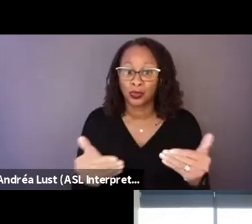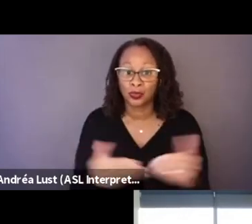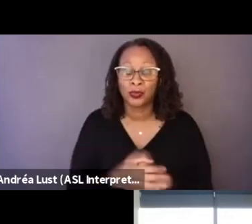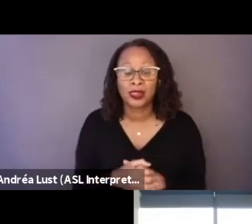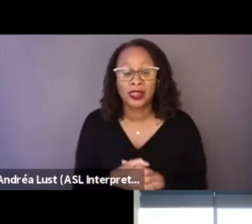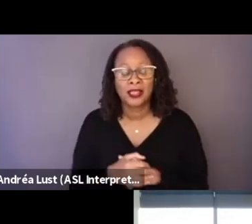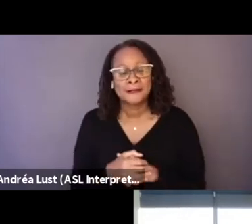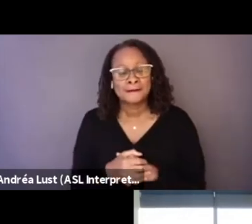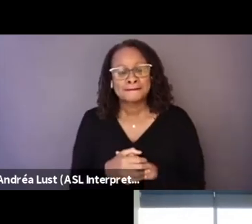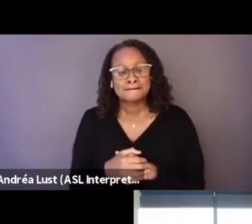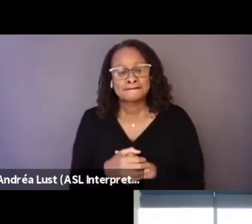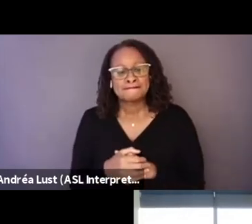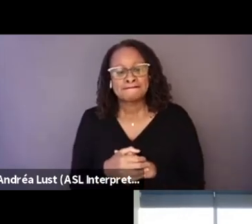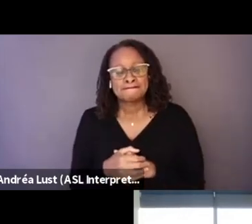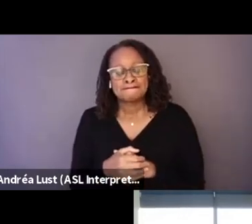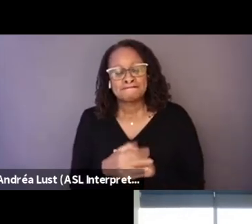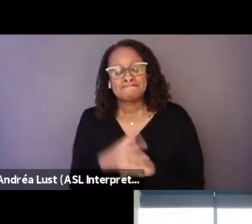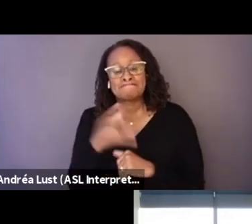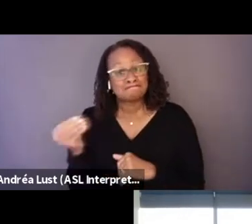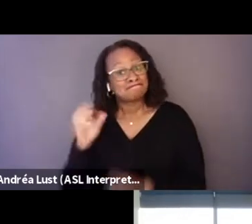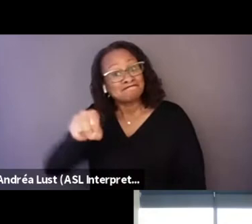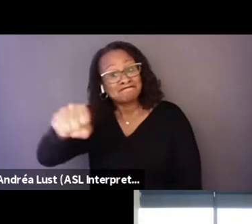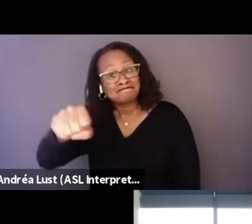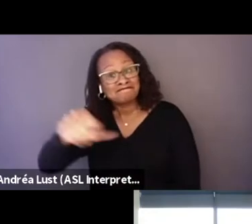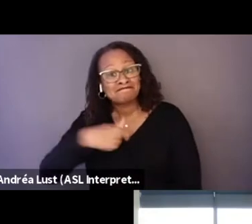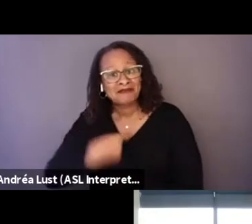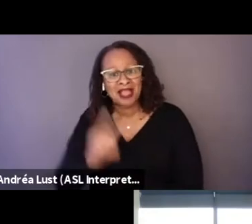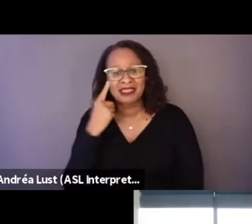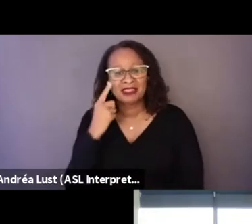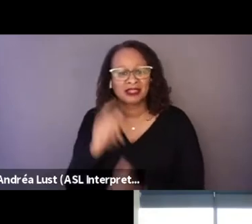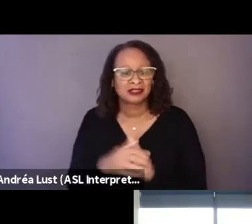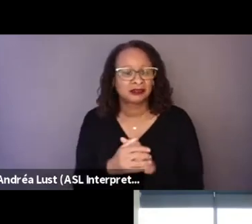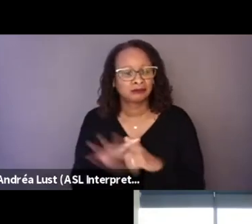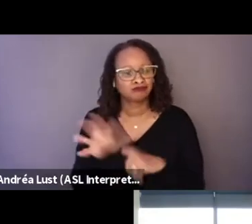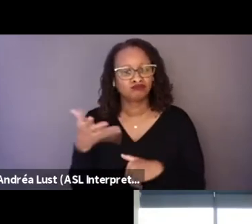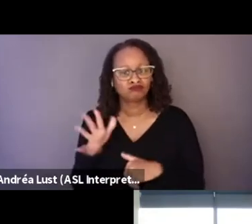And yeah, I think that's pretty much it. It's also-